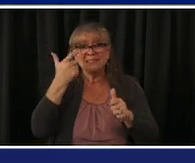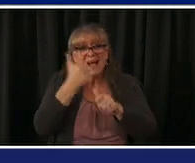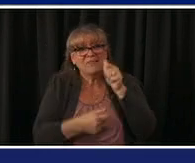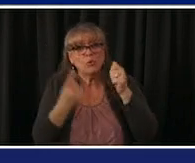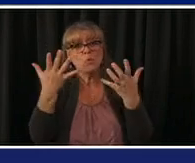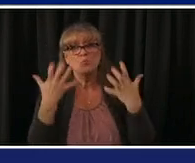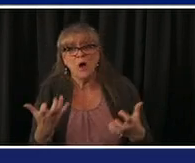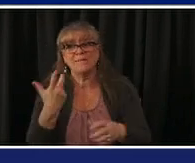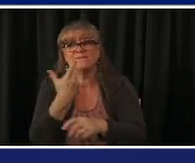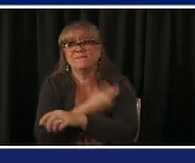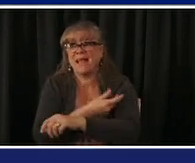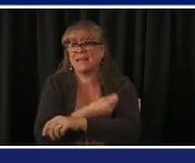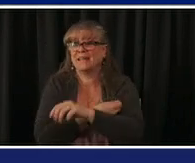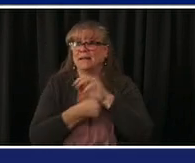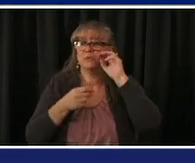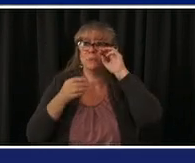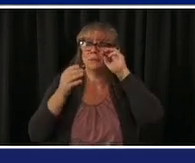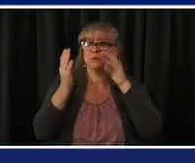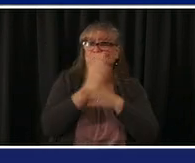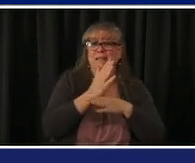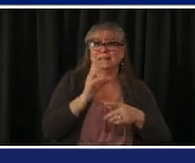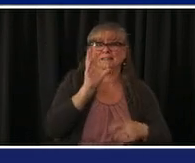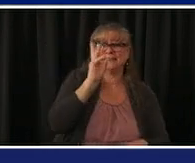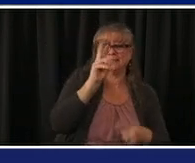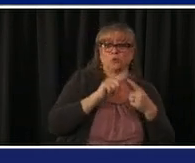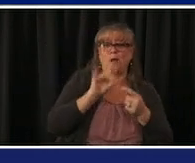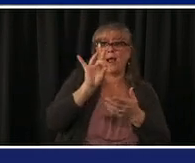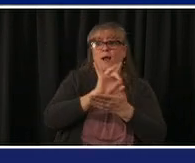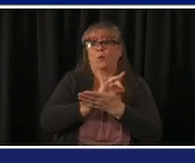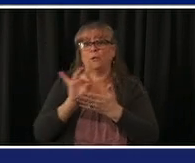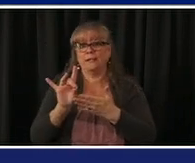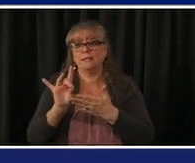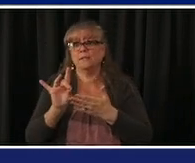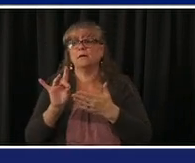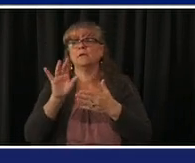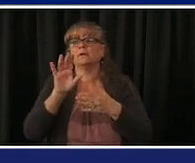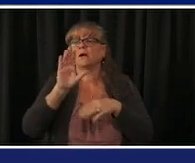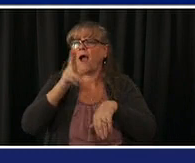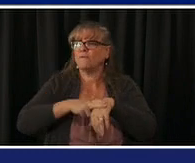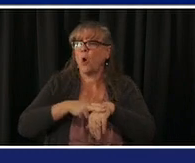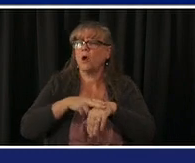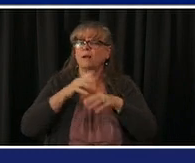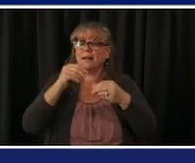reasonable period of time and our distribution infrastructure includes thousands of partners